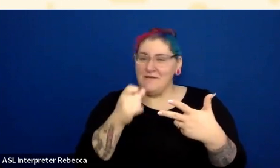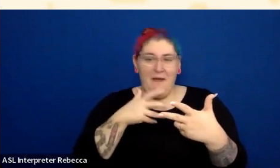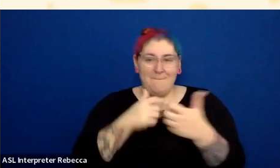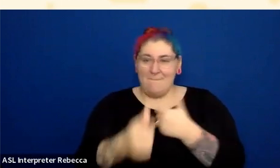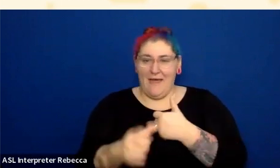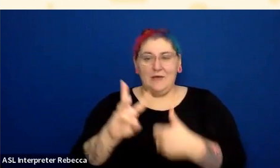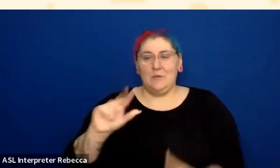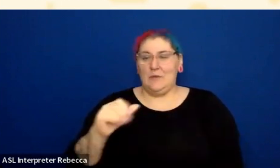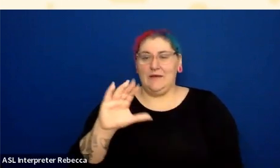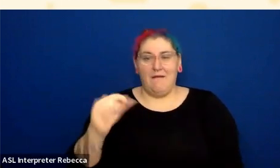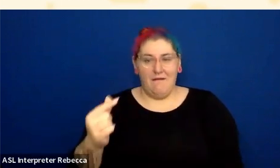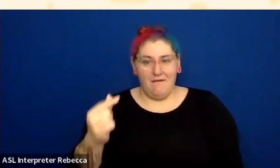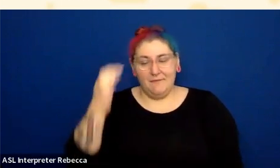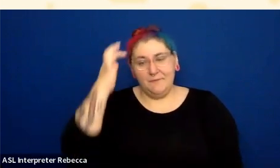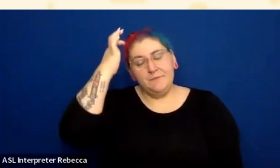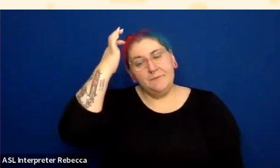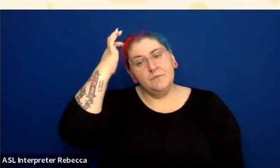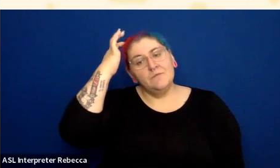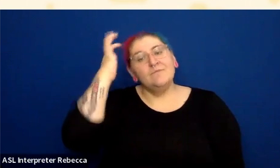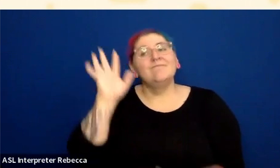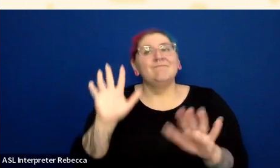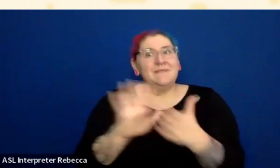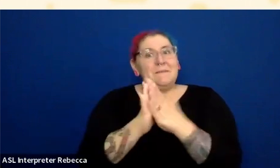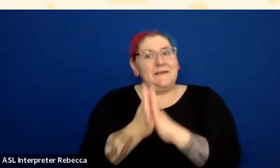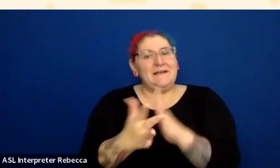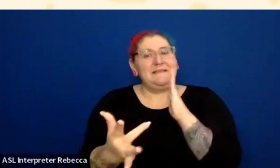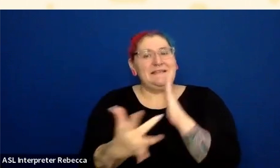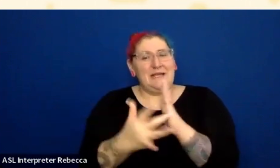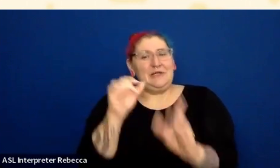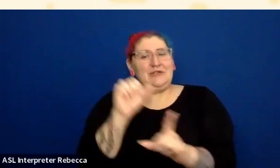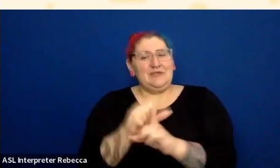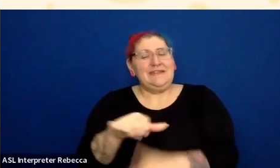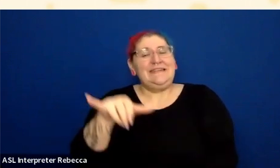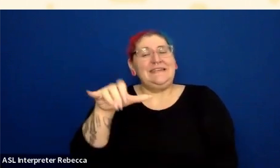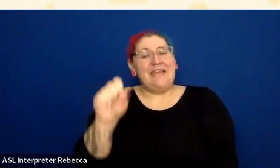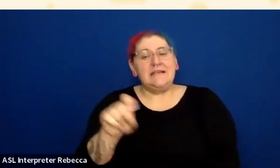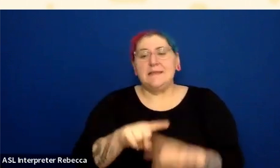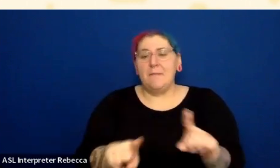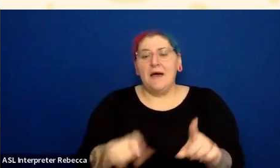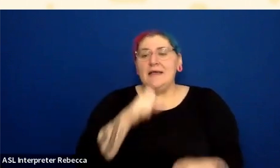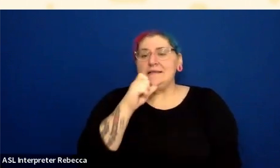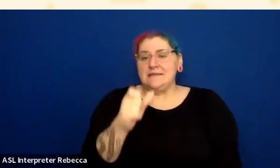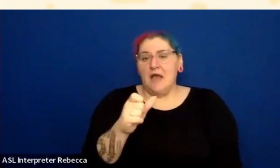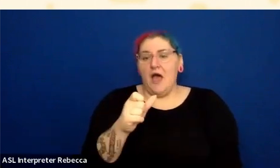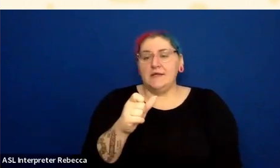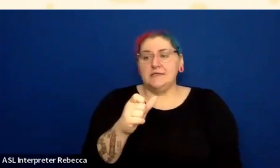Now, it gets kind of technical and tricky here. It's actually a failure of the color requirement because I'm back